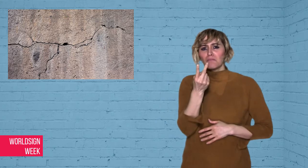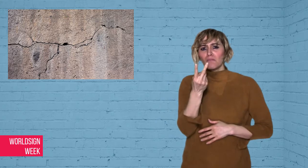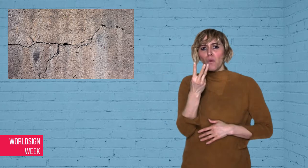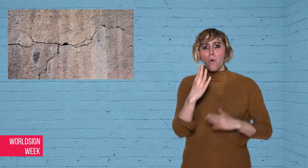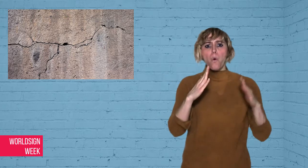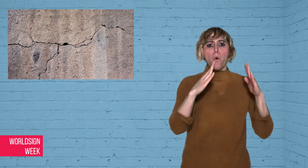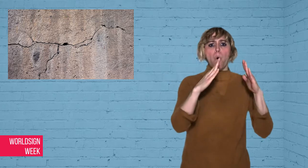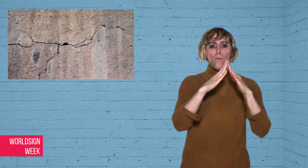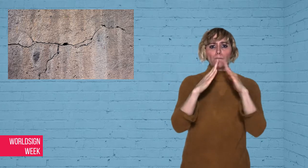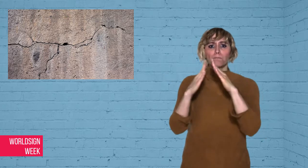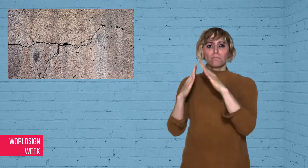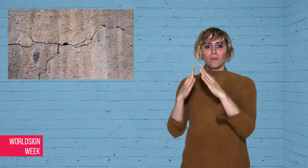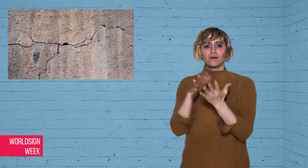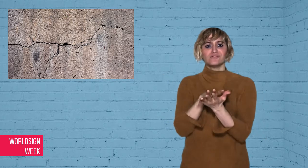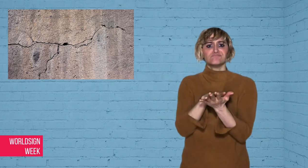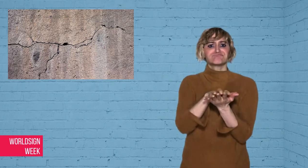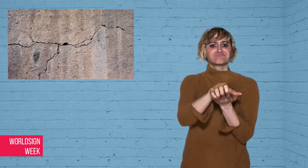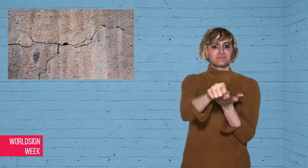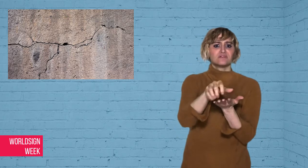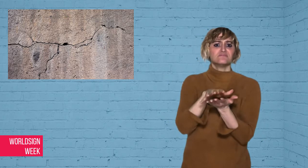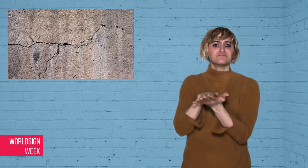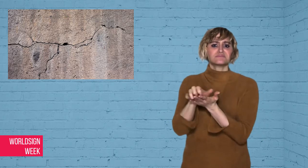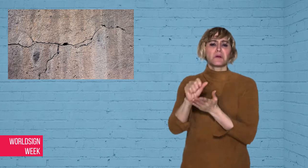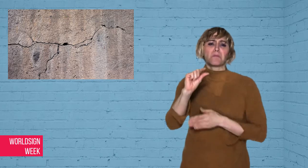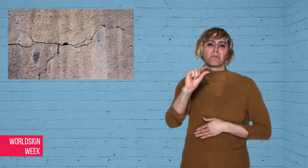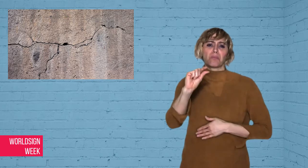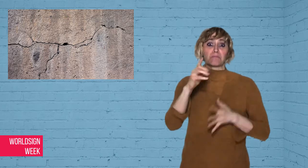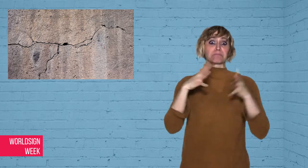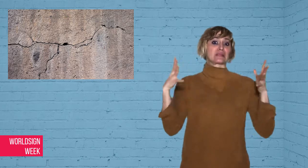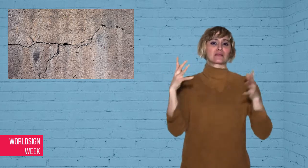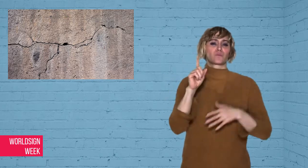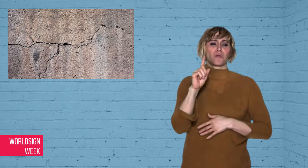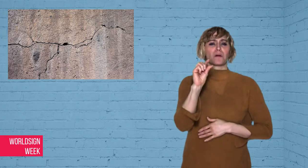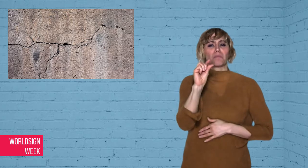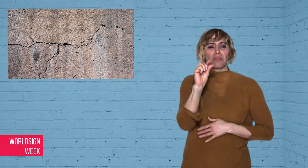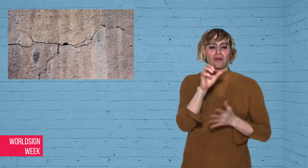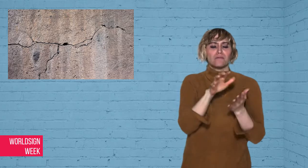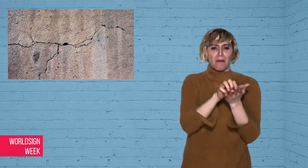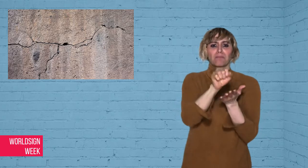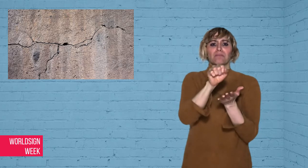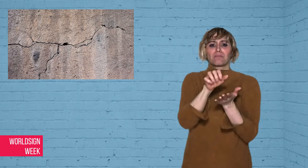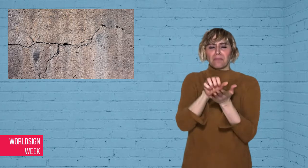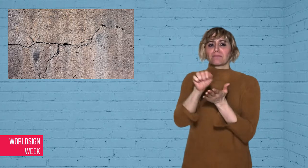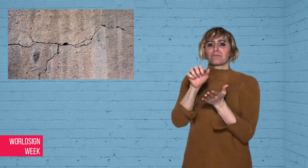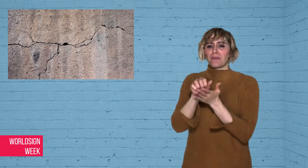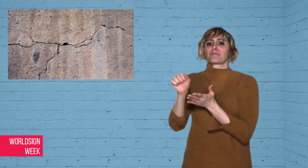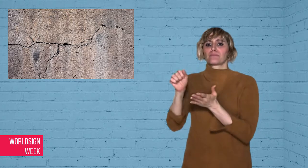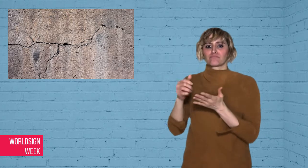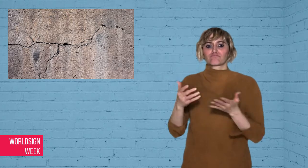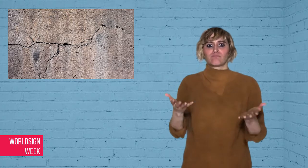several homes. The shaking was so